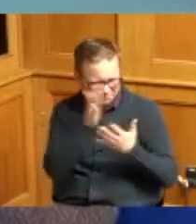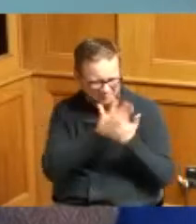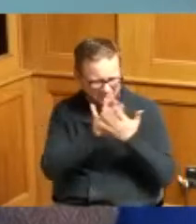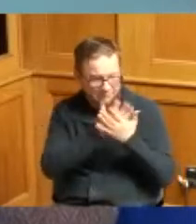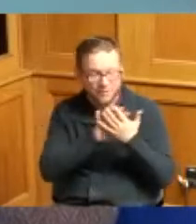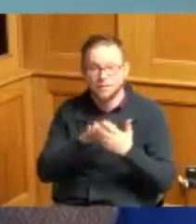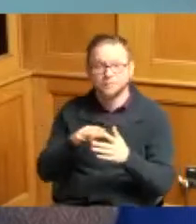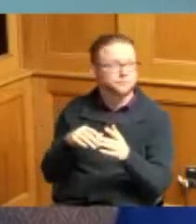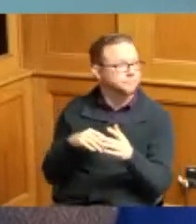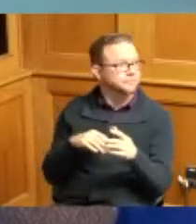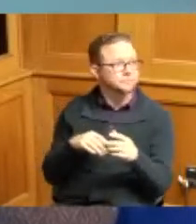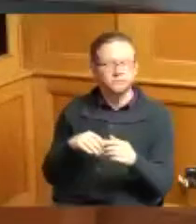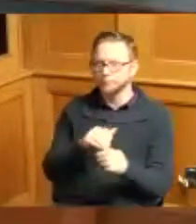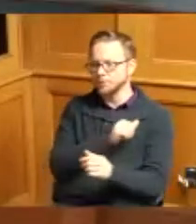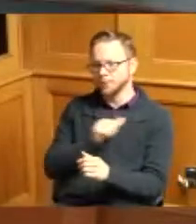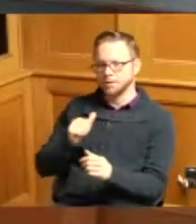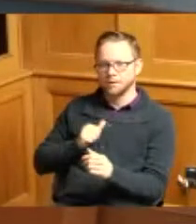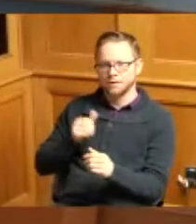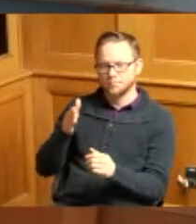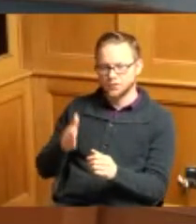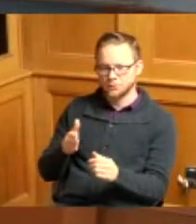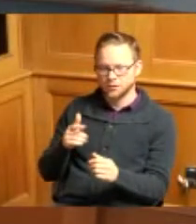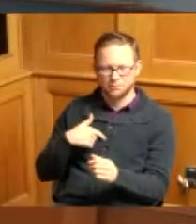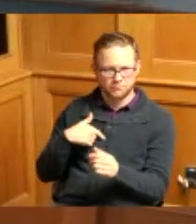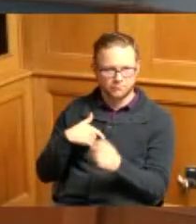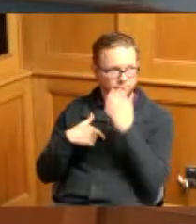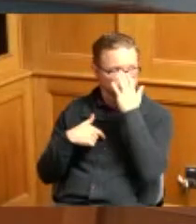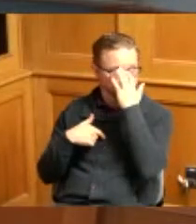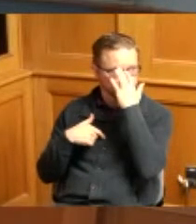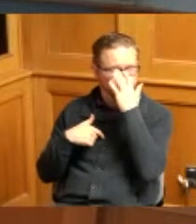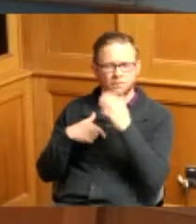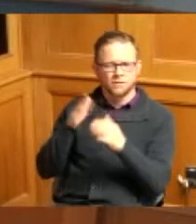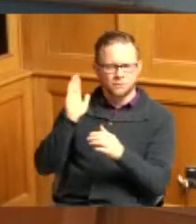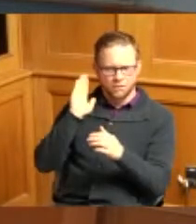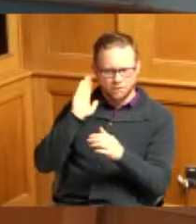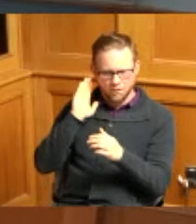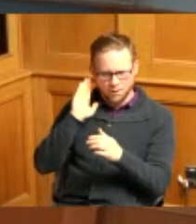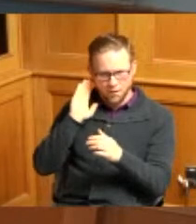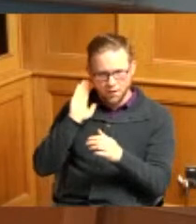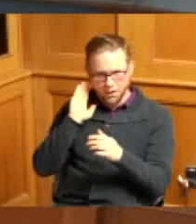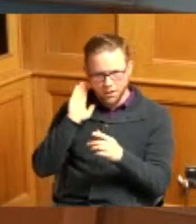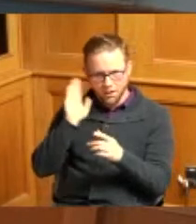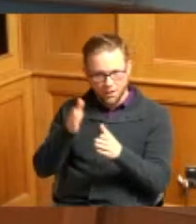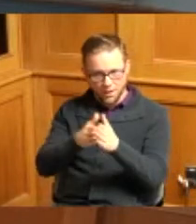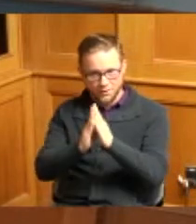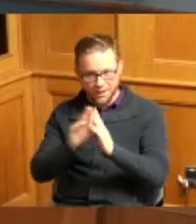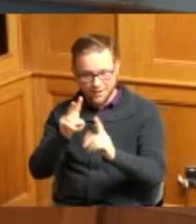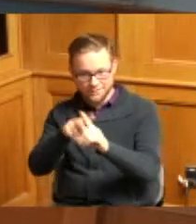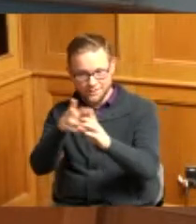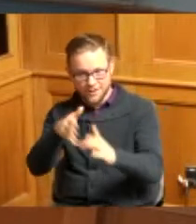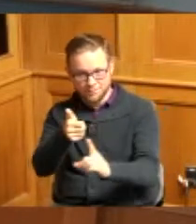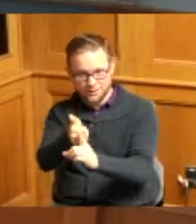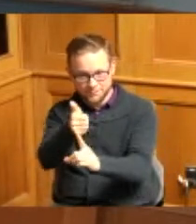President and I would defer to the applicant for the vacation for the answer to that question but